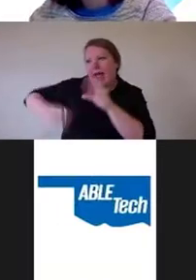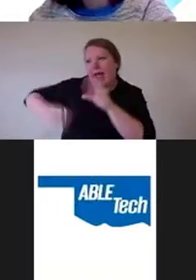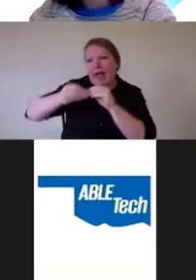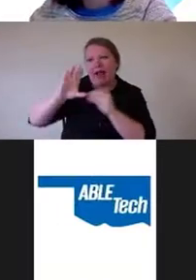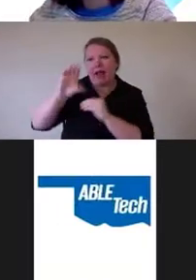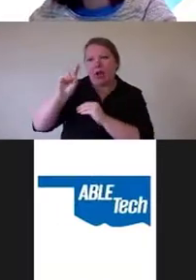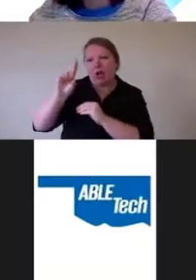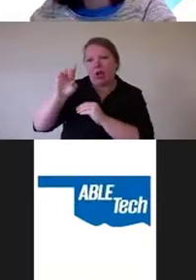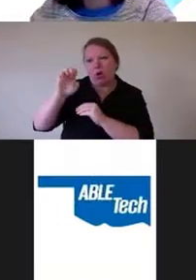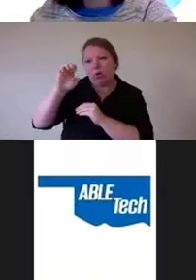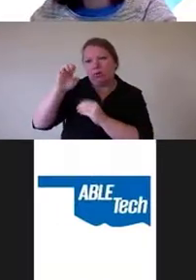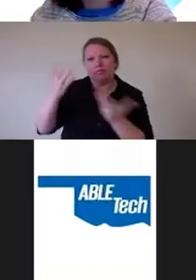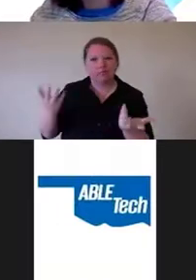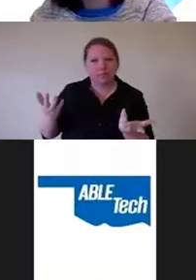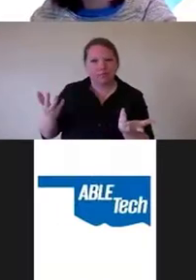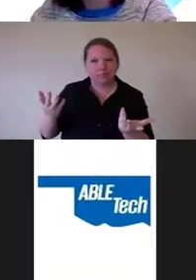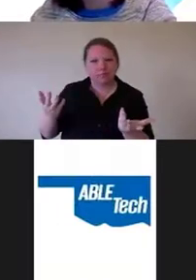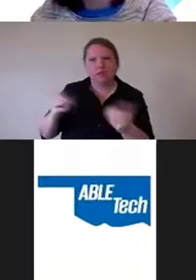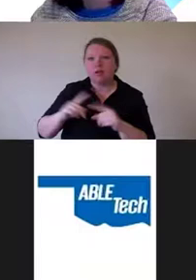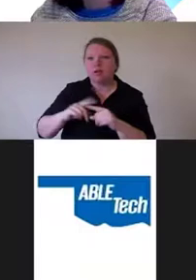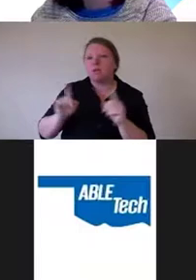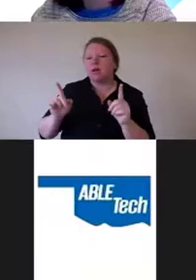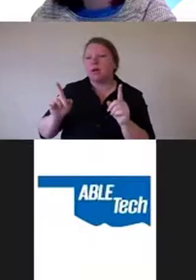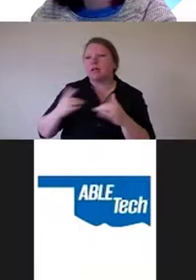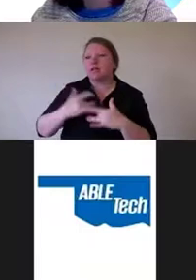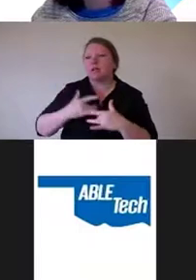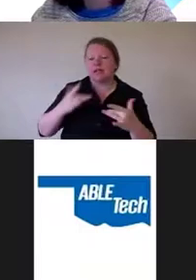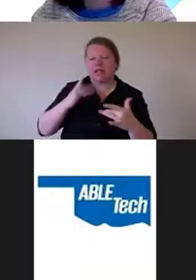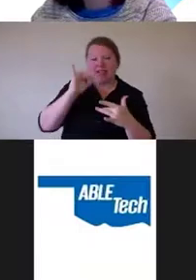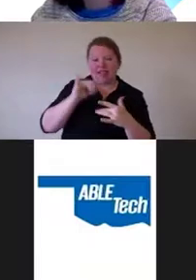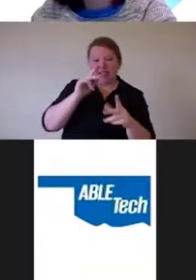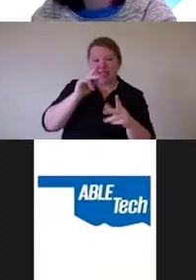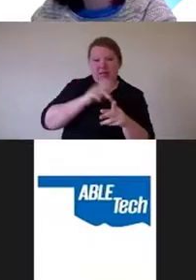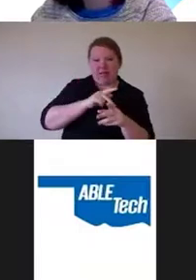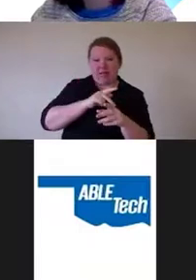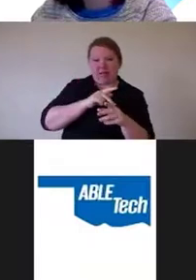But inevitably, the person who's making the pro the pro